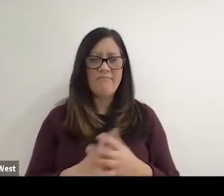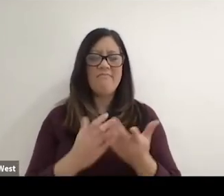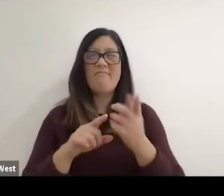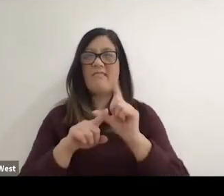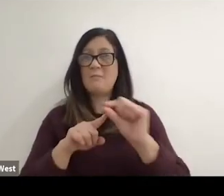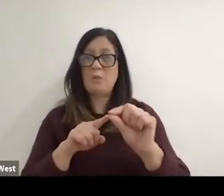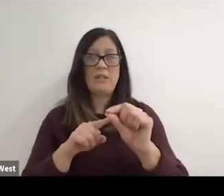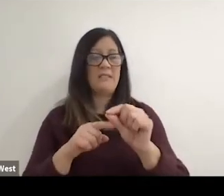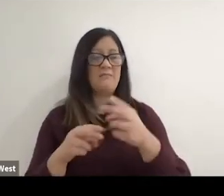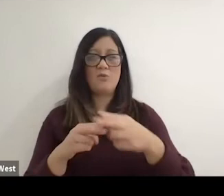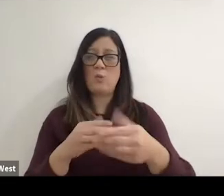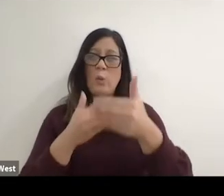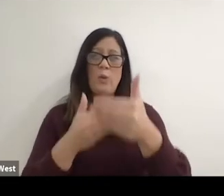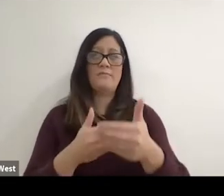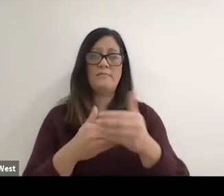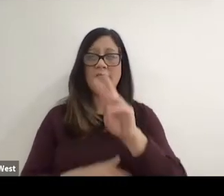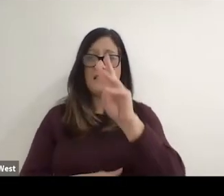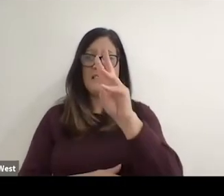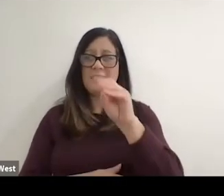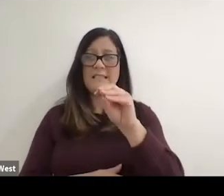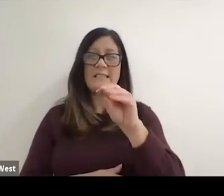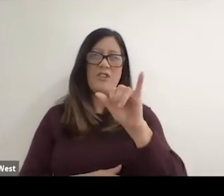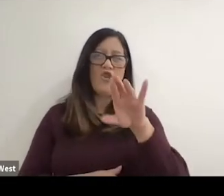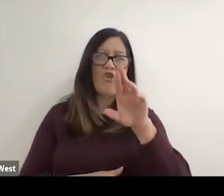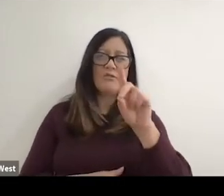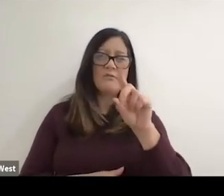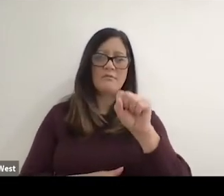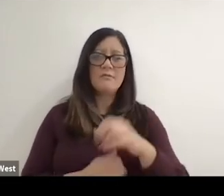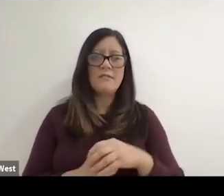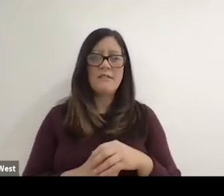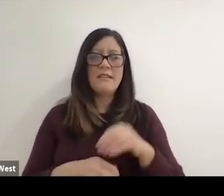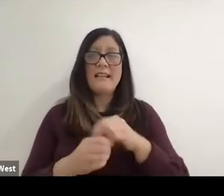they were more like 60-60 yards and it was in a parking lot at the Bulova